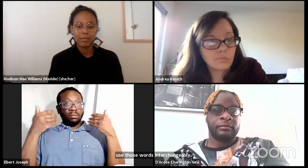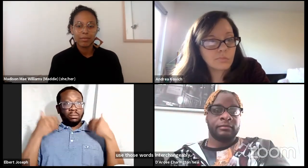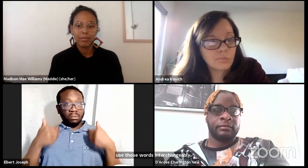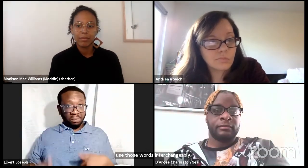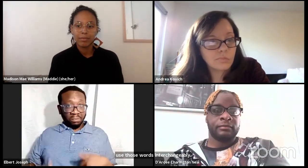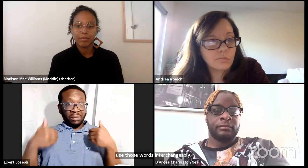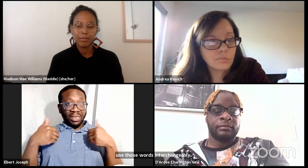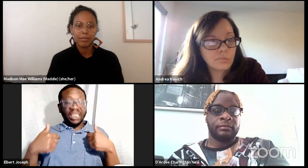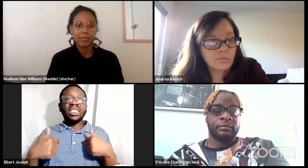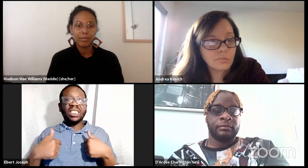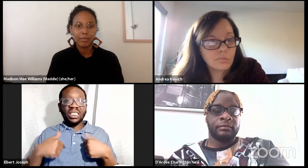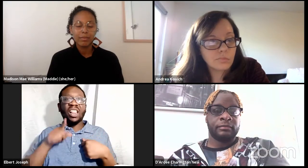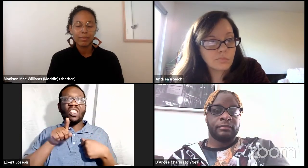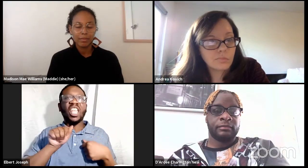at those two words